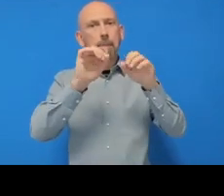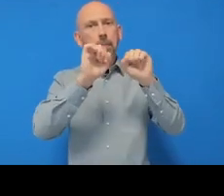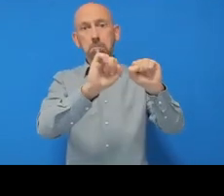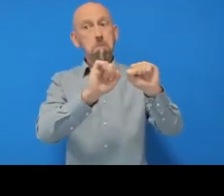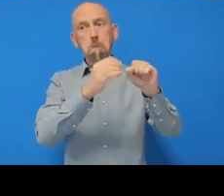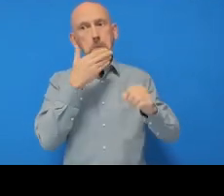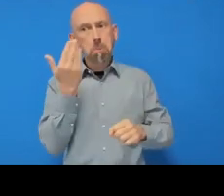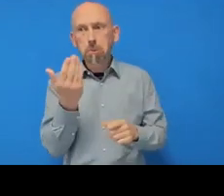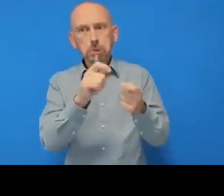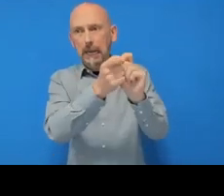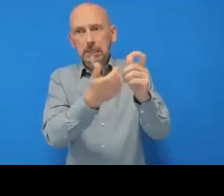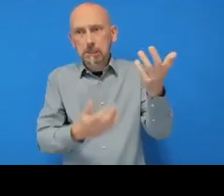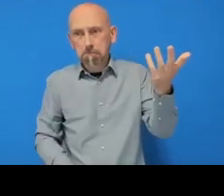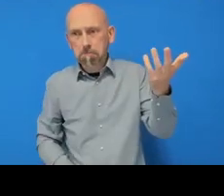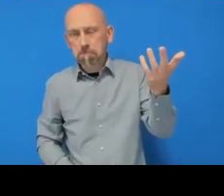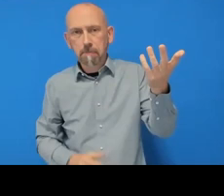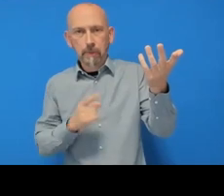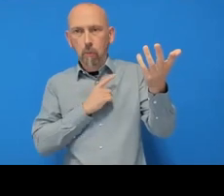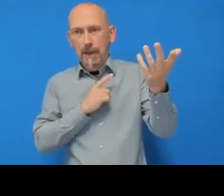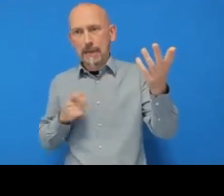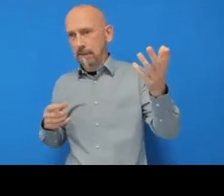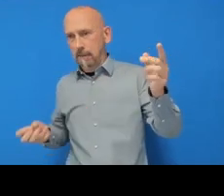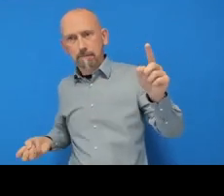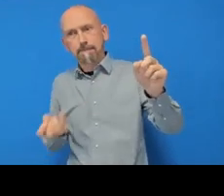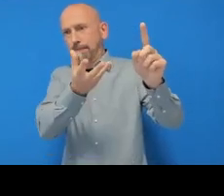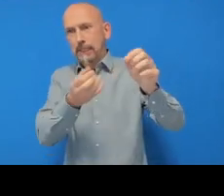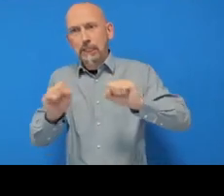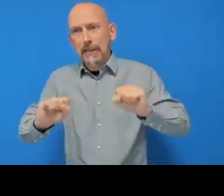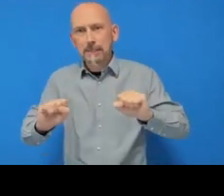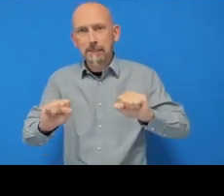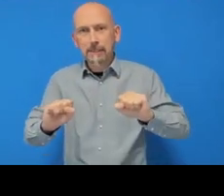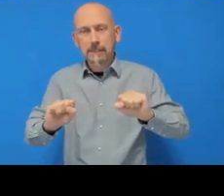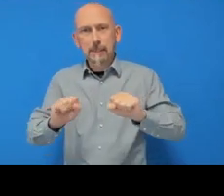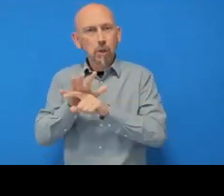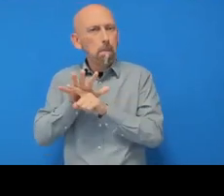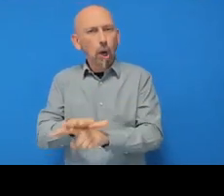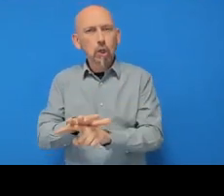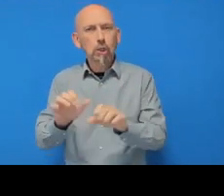I haven't pushed it ‘up’ to the cloud, so there's some nice spatial metaphors going on here.